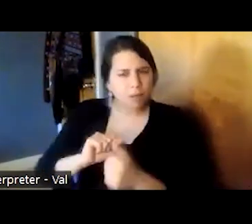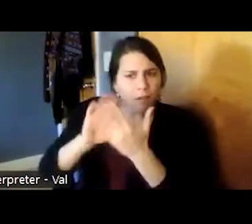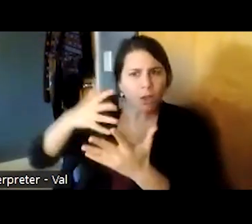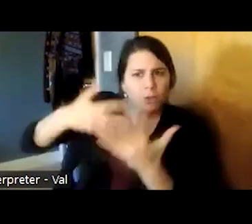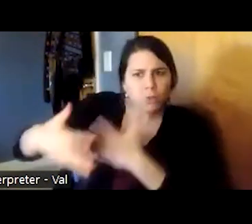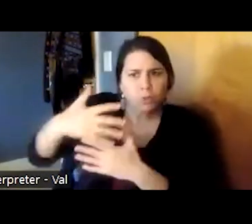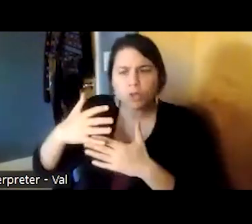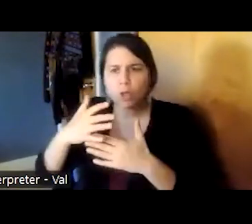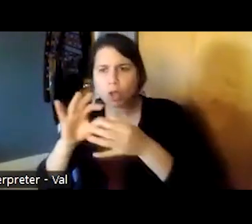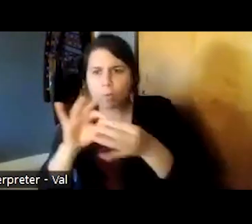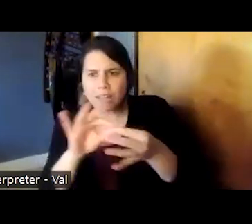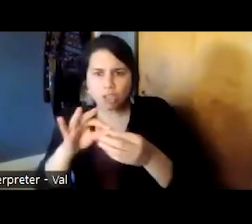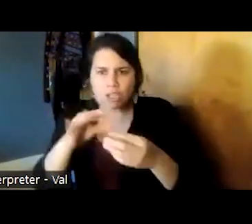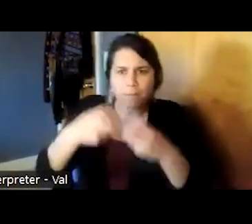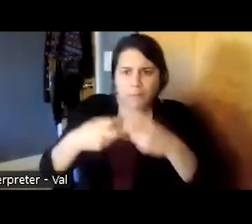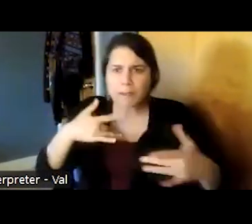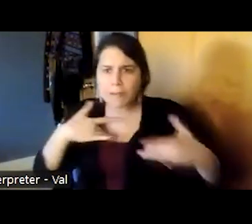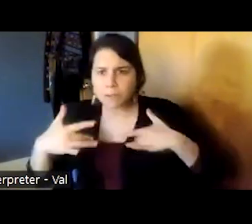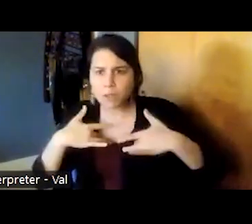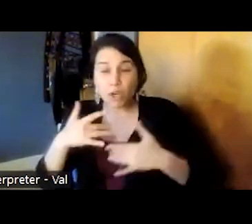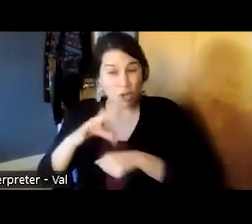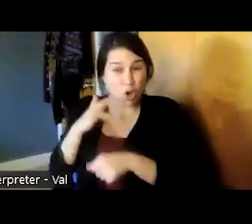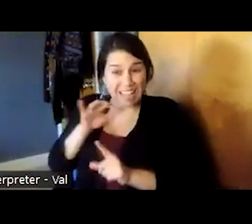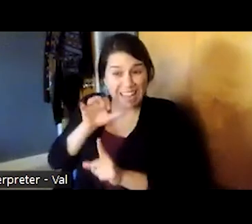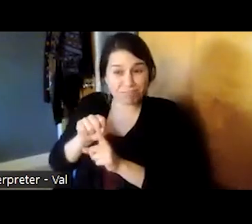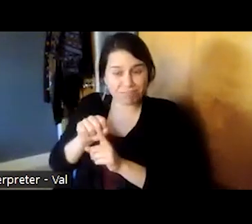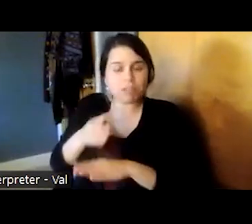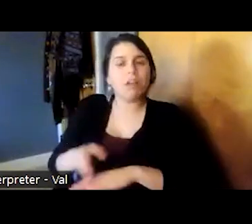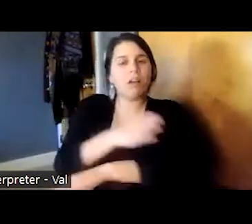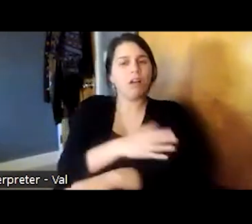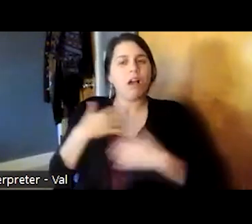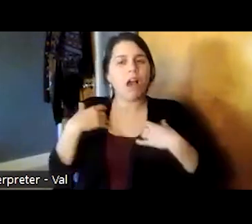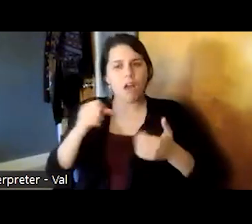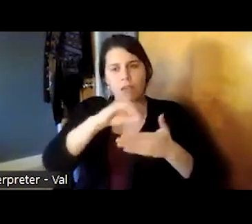early to improve health outcomes this is part of a larger community focused launch grant